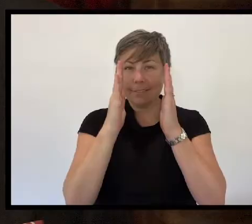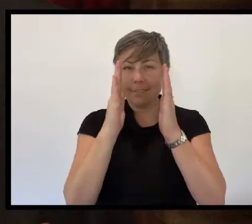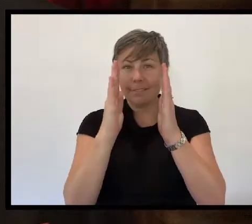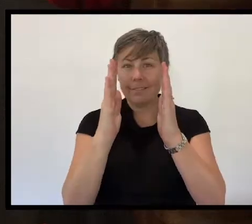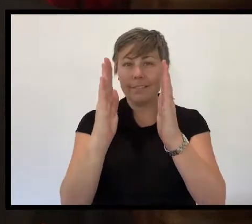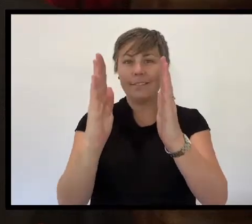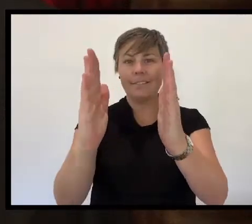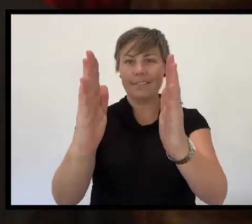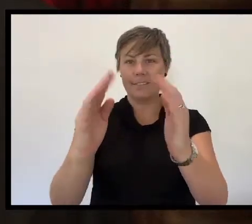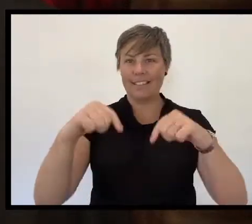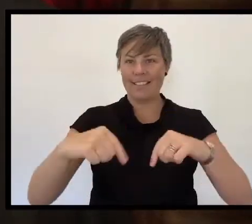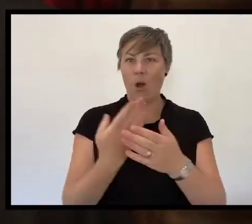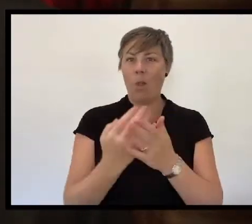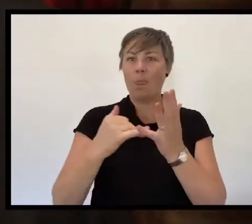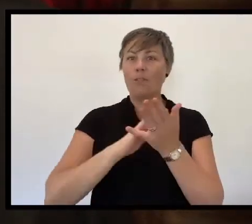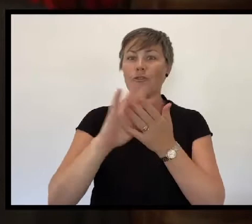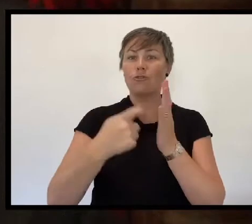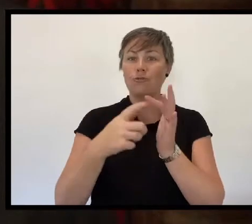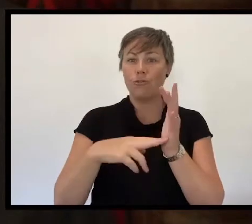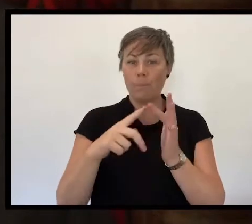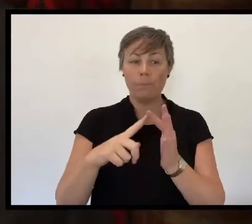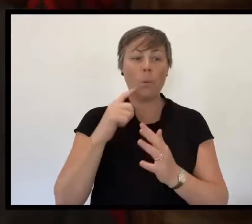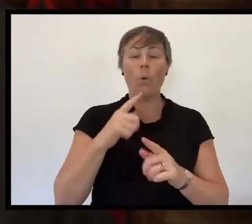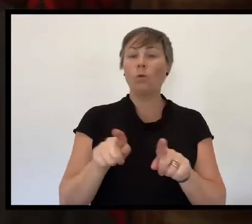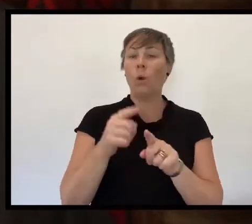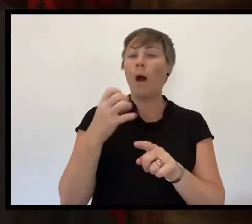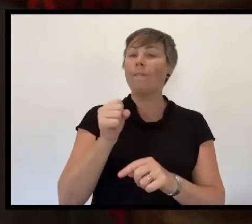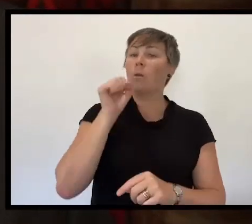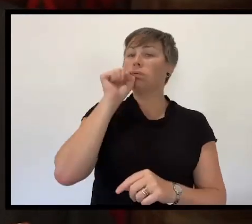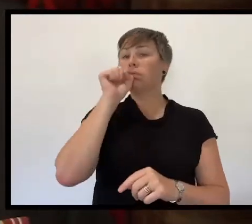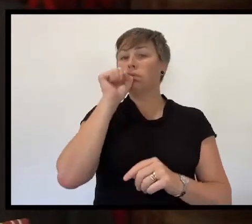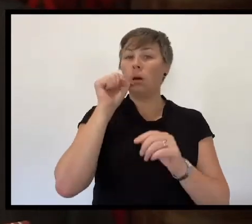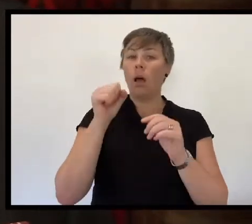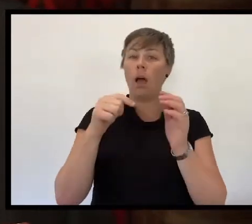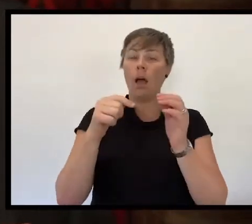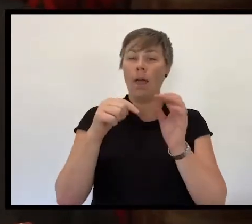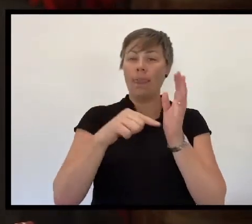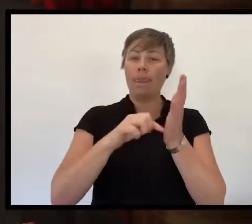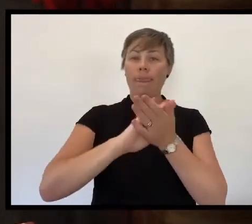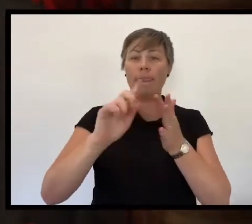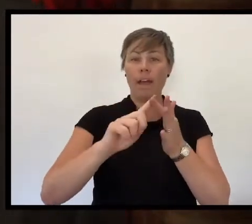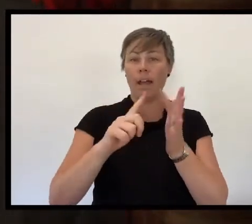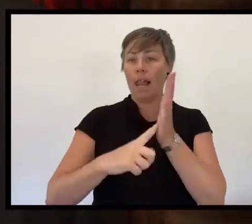The Last Post will be played by buglers across the city in unison with our Service.